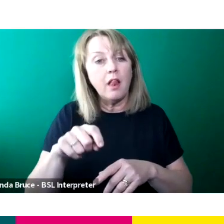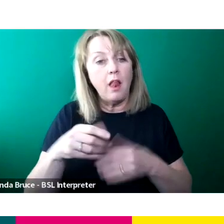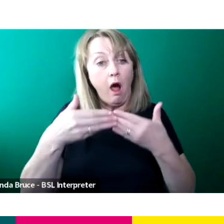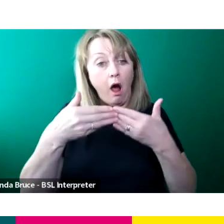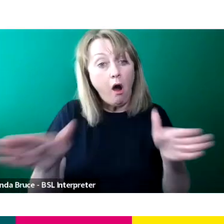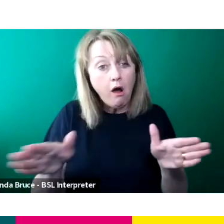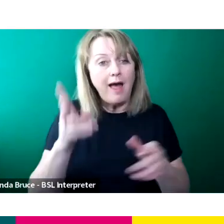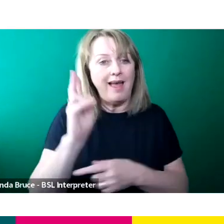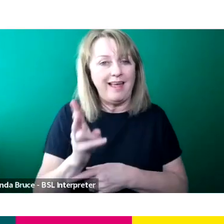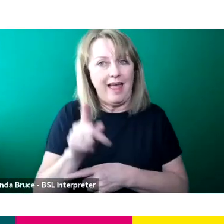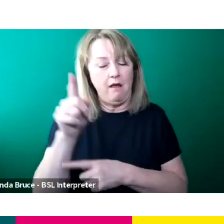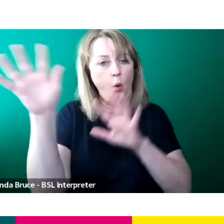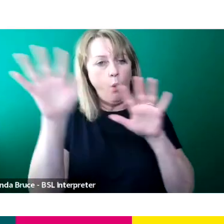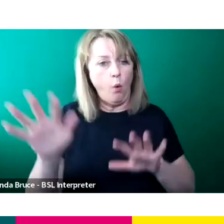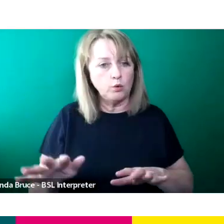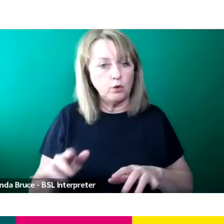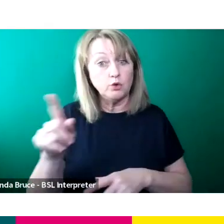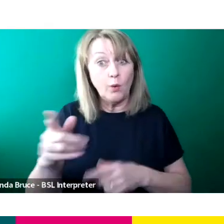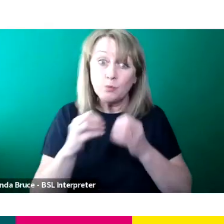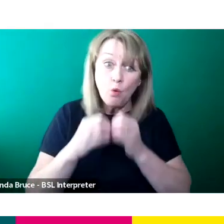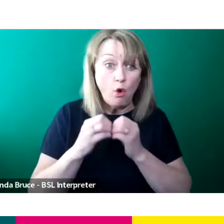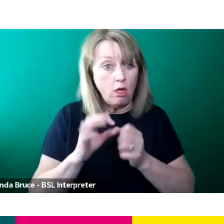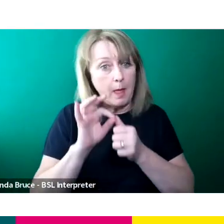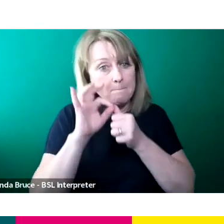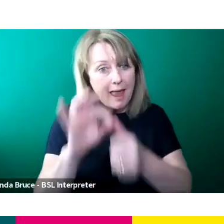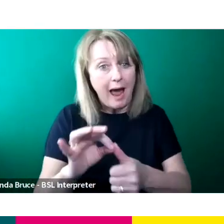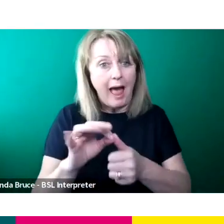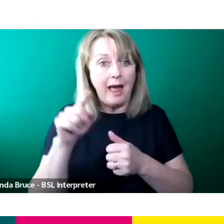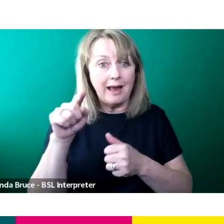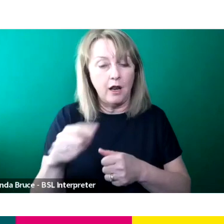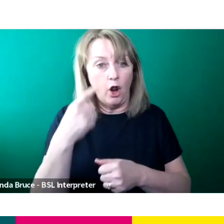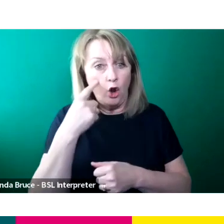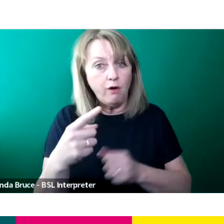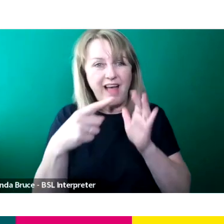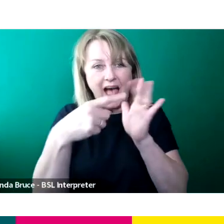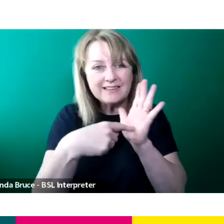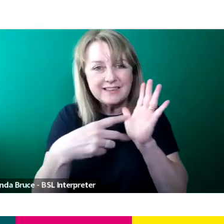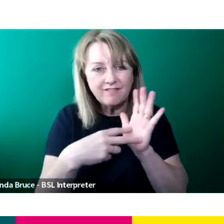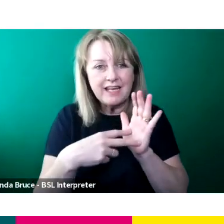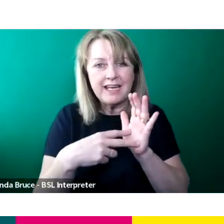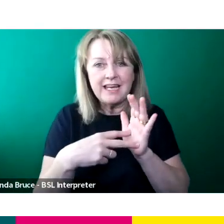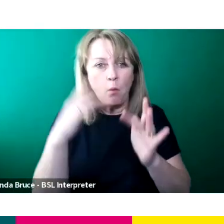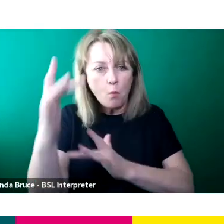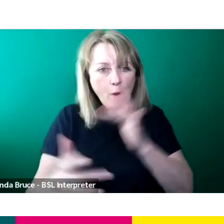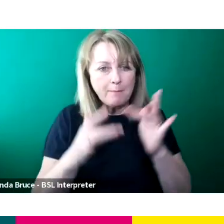So I think it's definitely worth applying for. So keep an eye on the IT jobs website and our social media pages for when it's open.